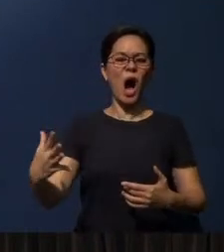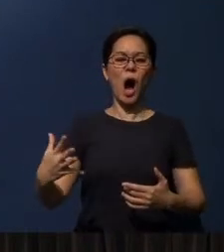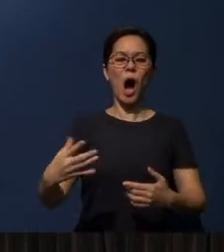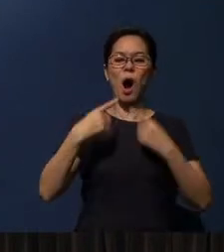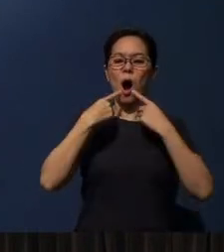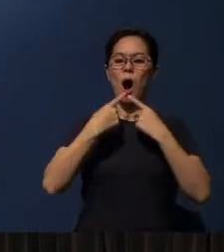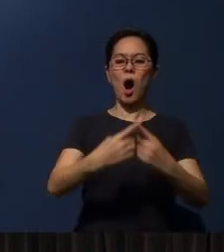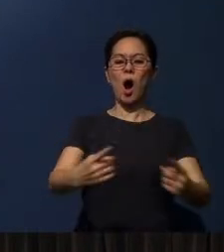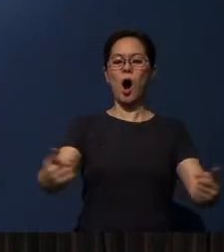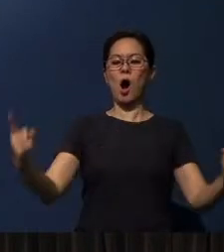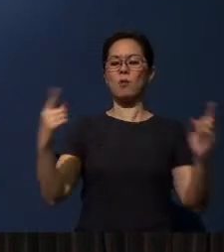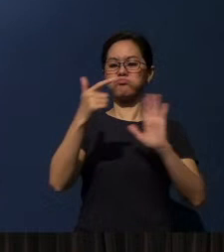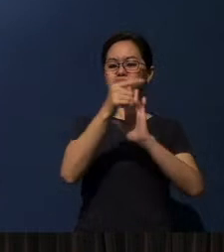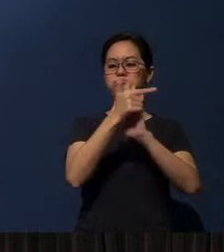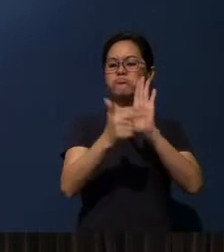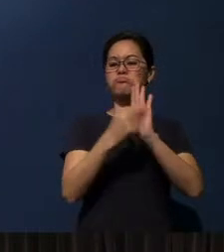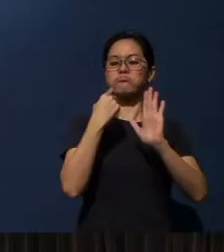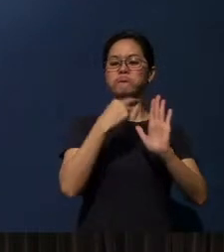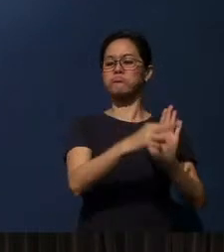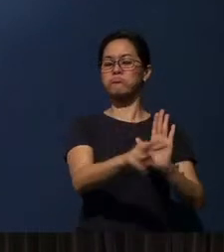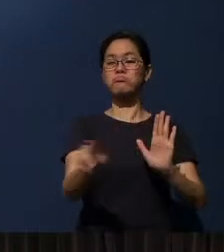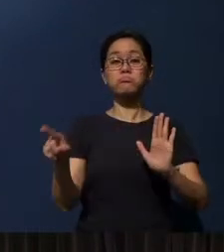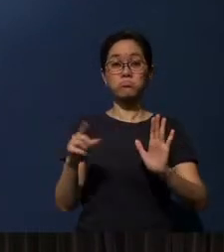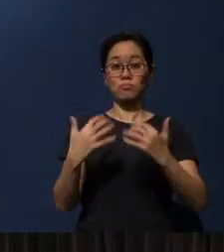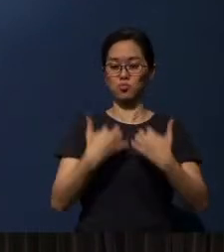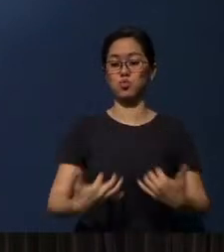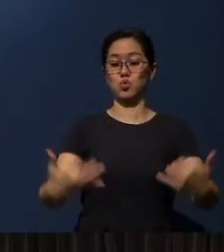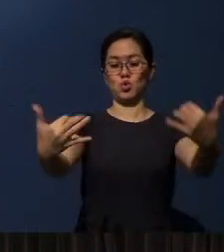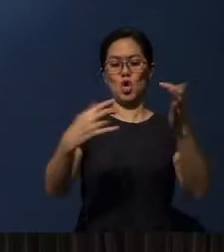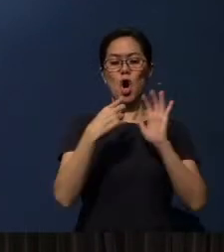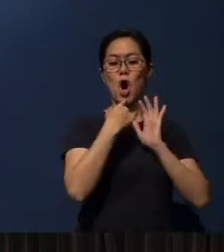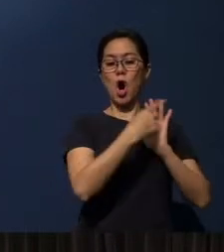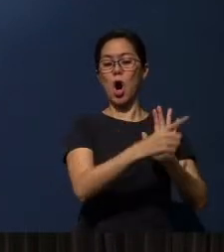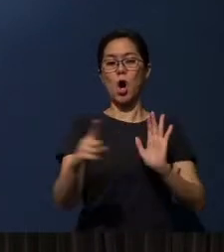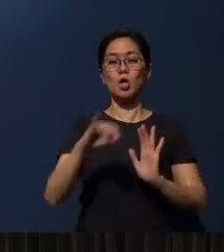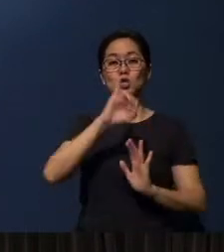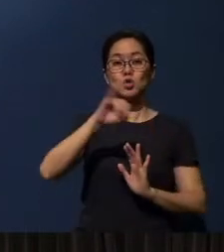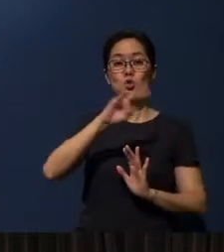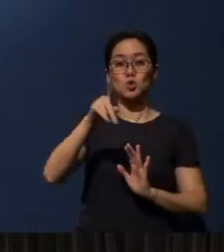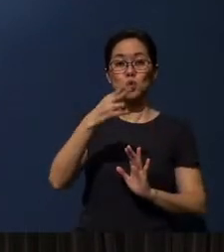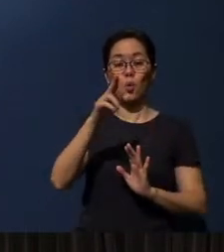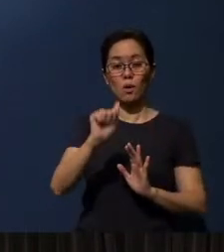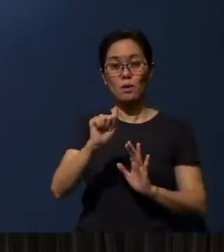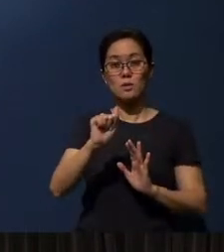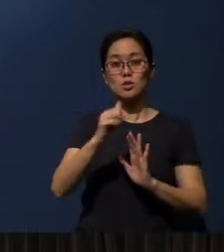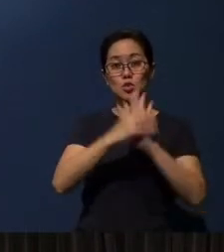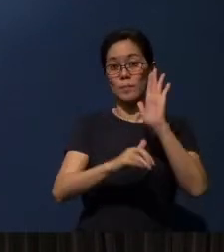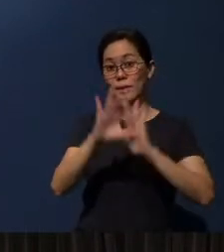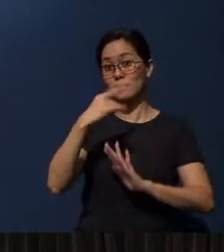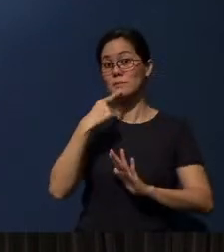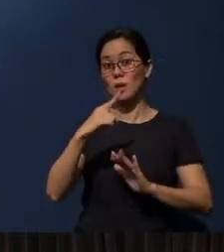before the whole assembly - Joshua chapter 8 tells us, when Israel entered the Promised Land.